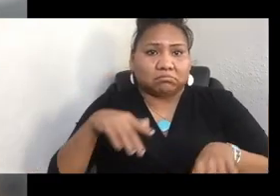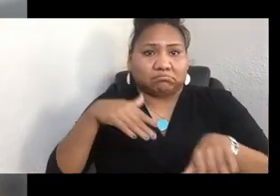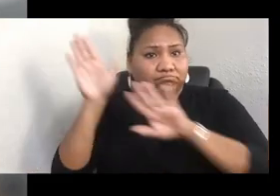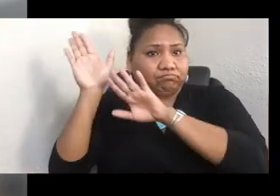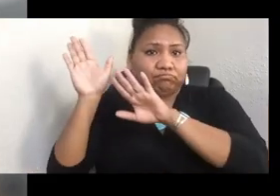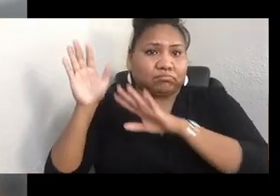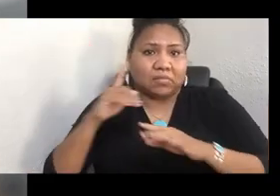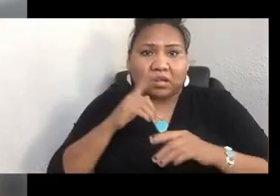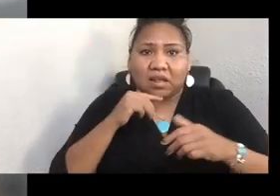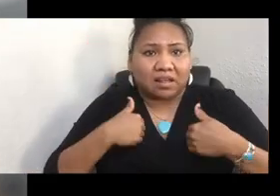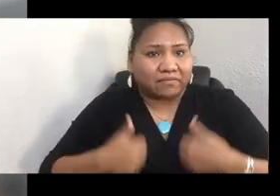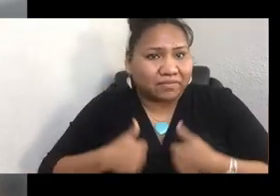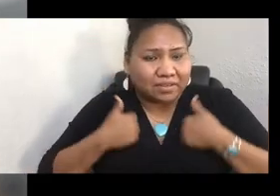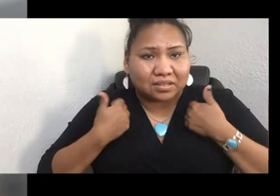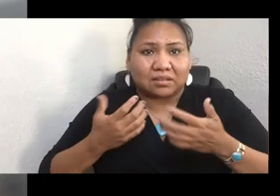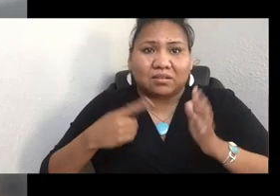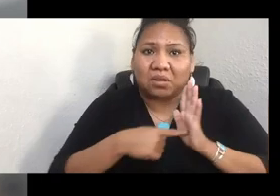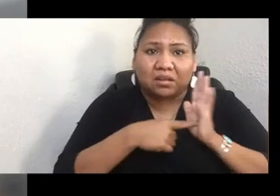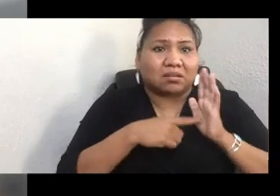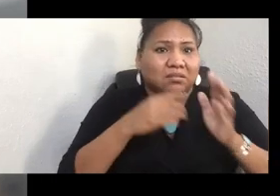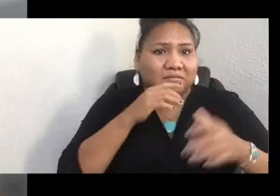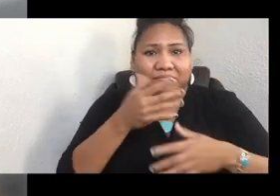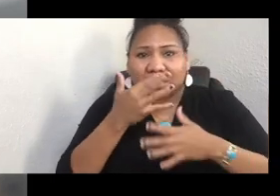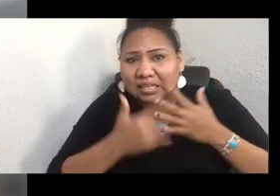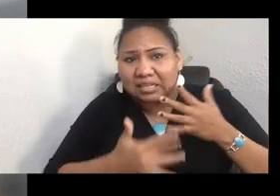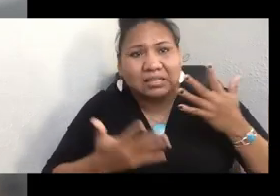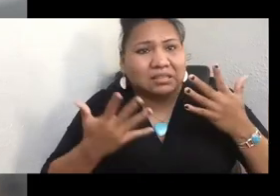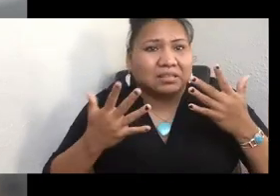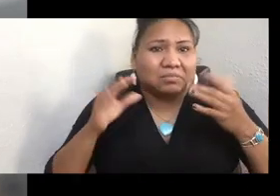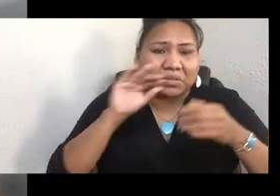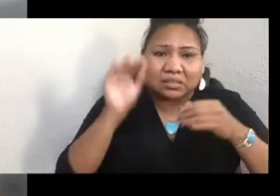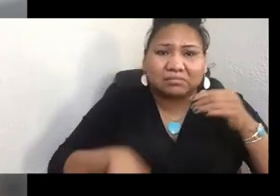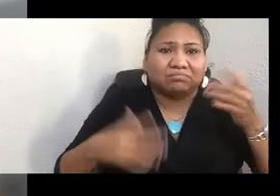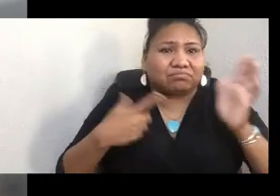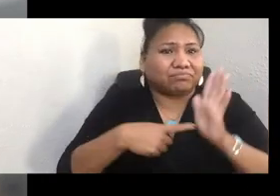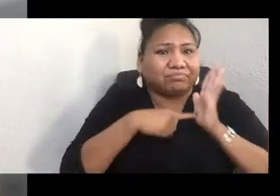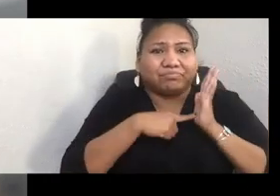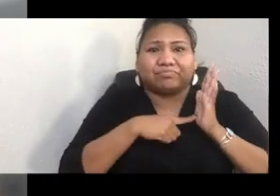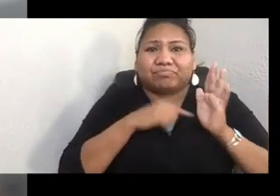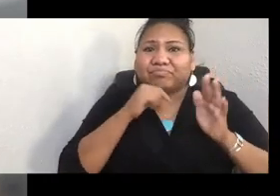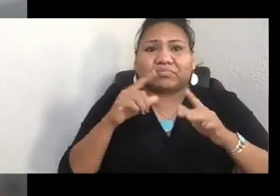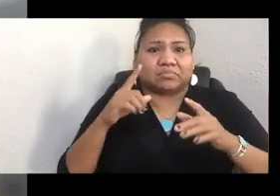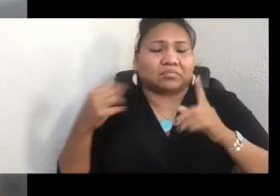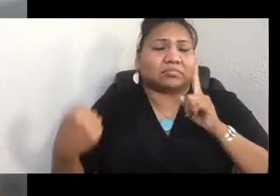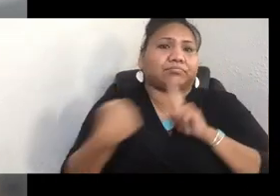that are created by a colonizing government that are deeply impacting the way that we live today, and we as Native people